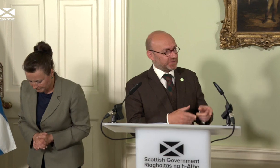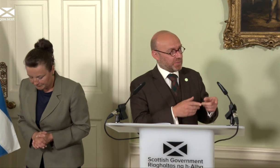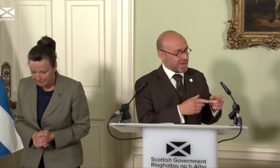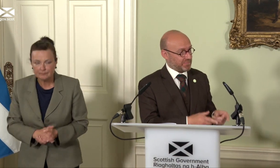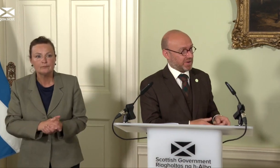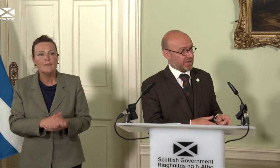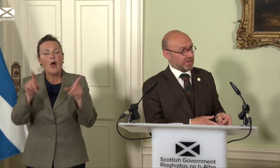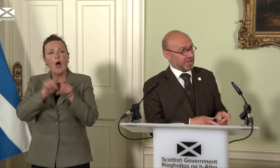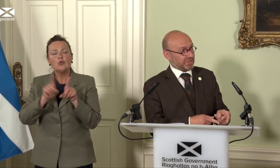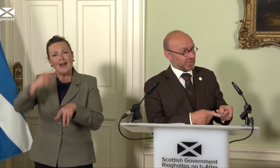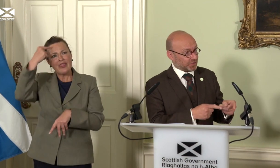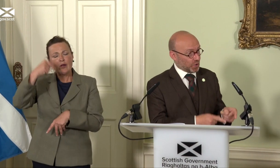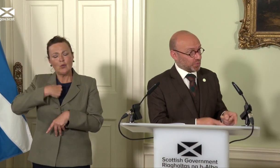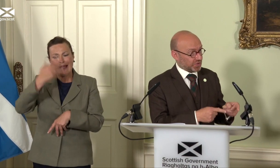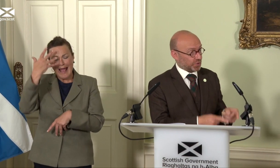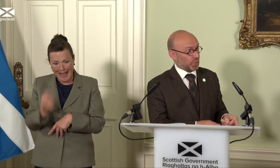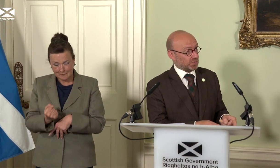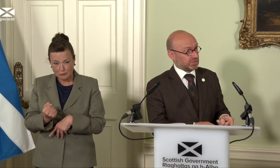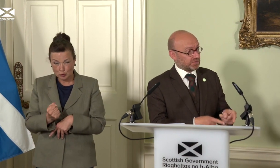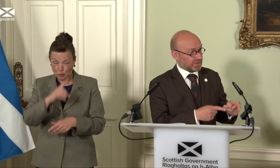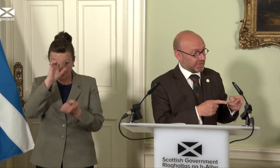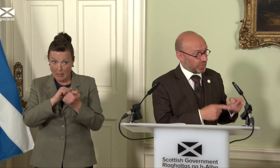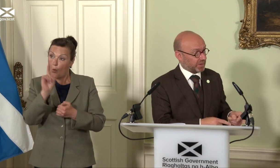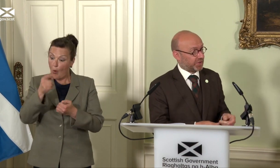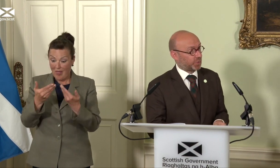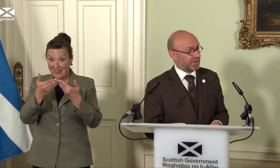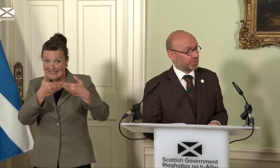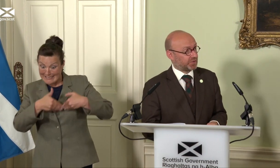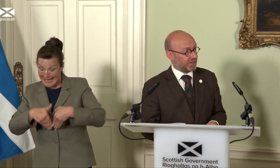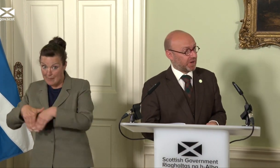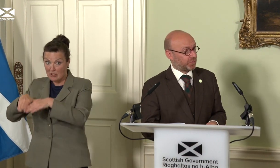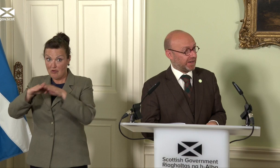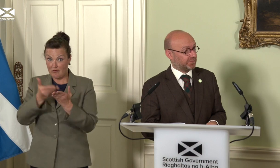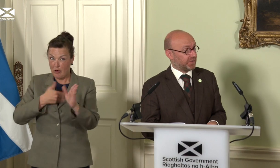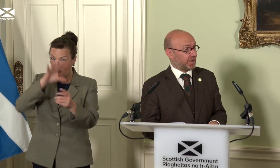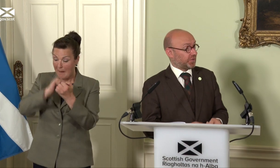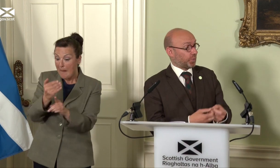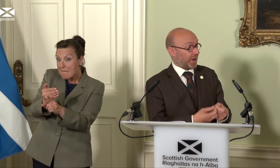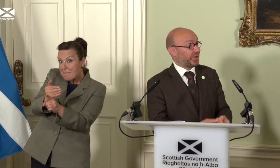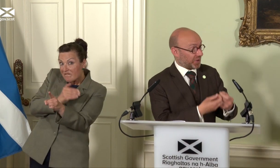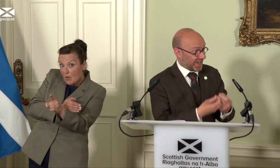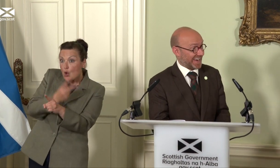Let's remember that Scotland was told in the run-up to the 2014 referendum that the way to protect